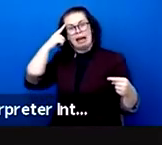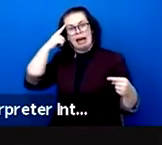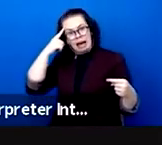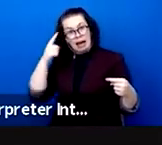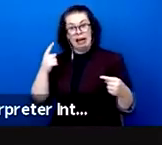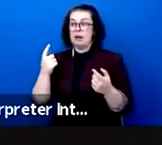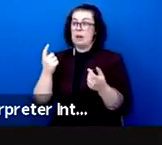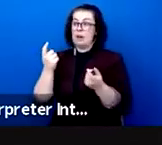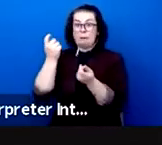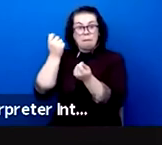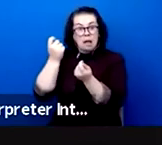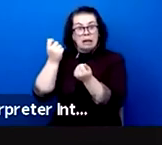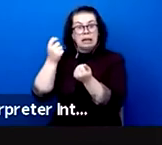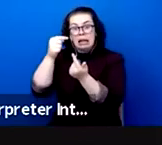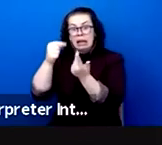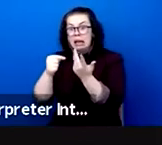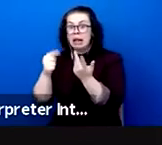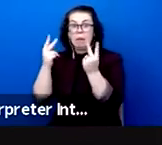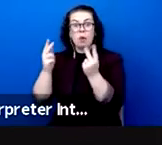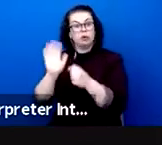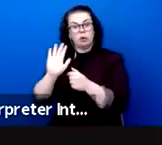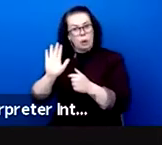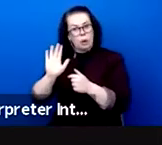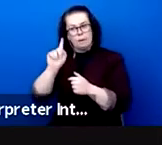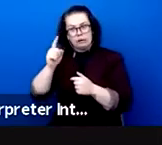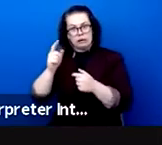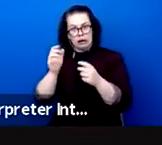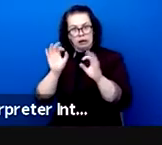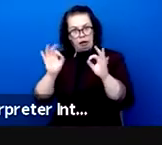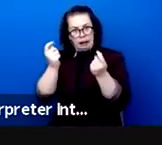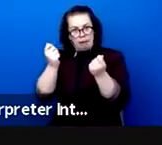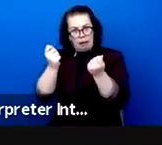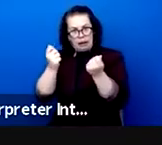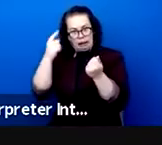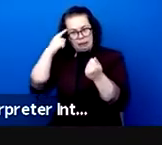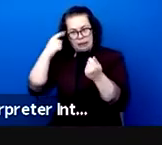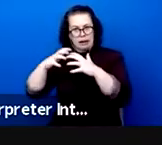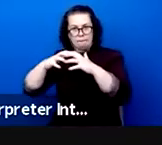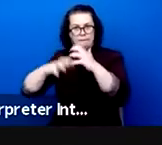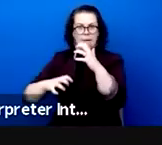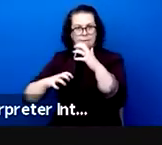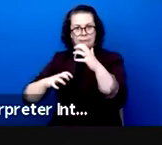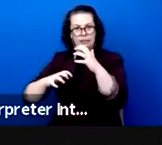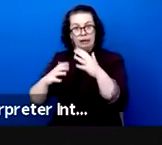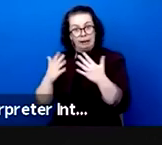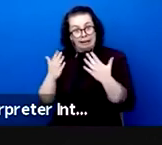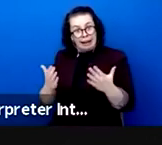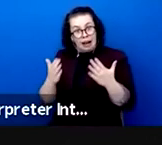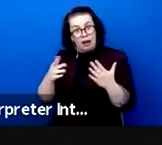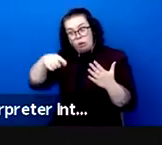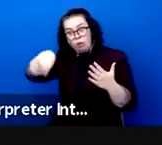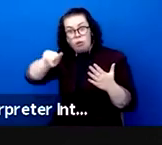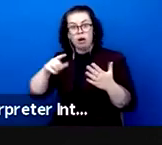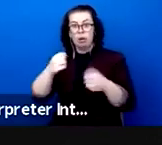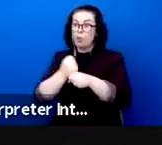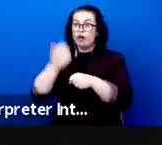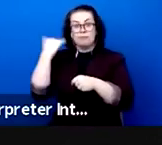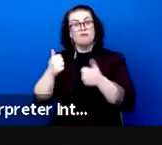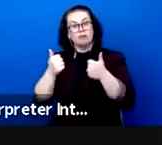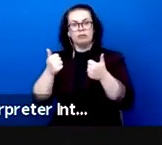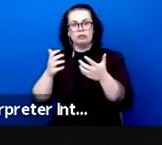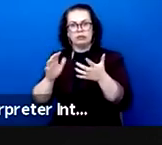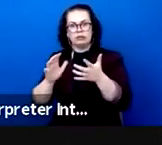mechanization in our field. The performing arts sector is under increasing tension between rising